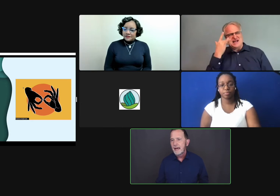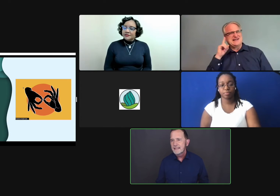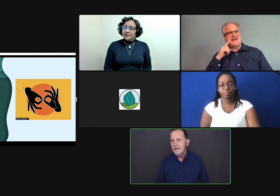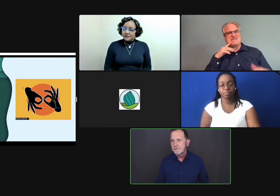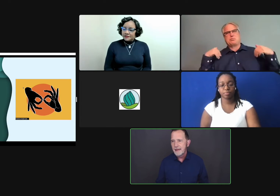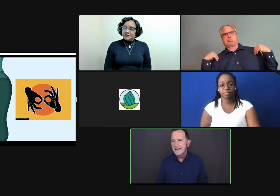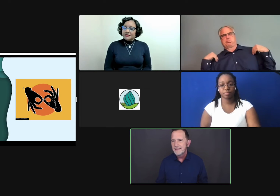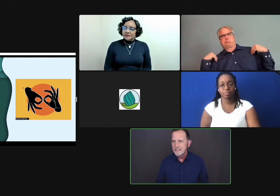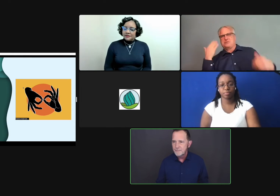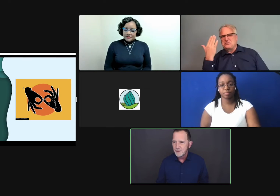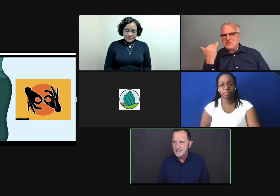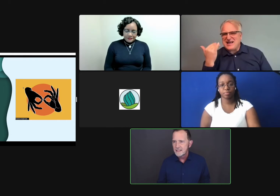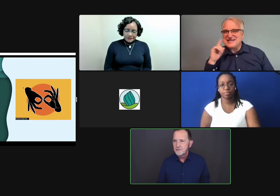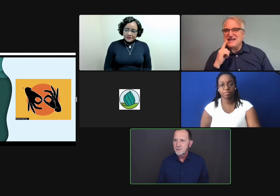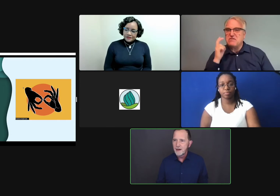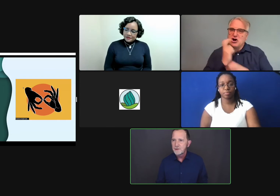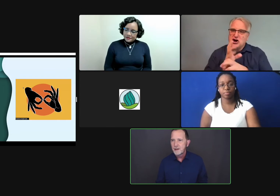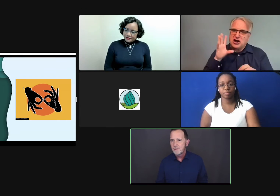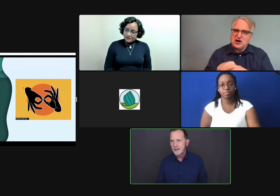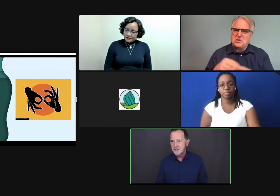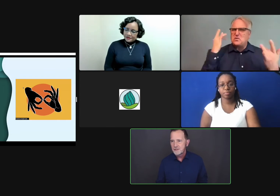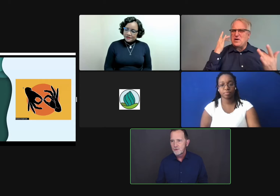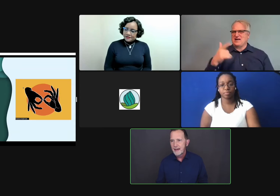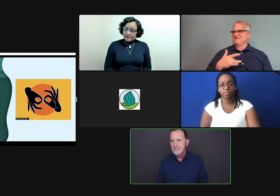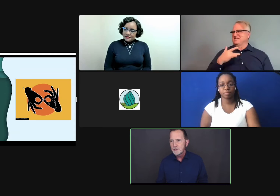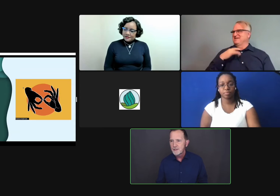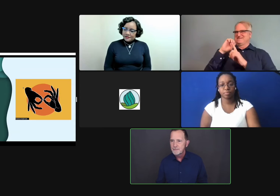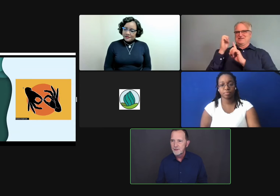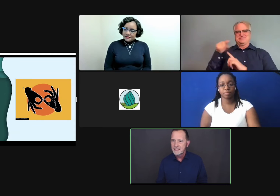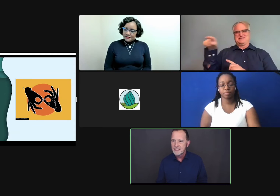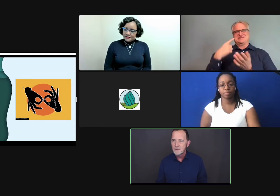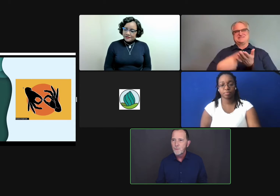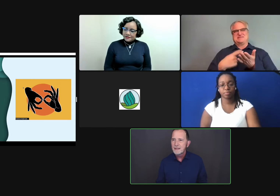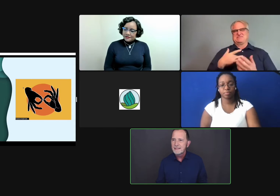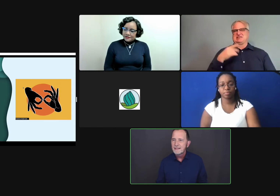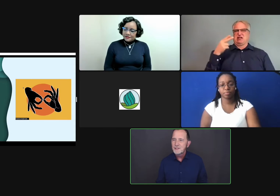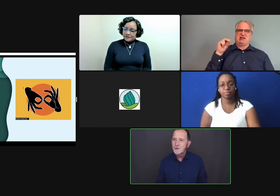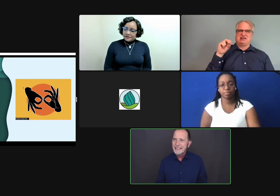As I've had these experiences and I've talked with other deaf professionals who have had similar experiences, we tried